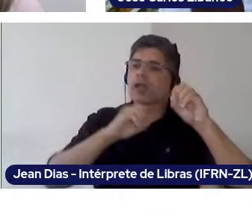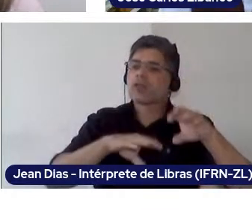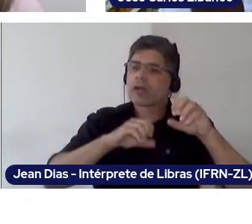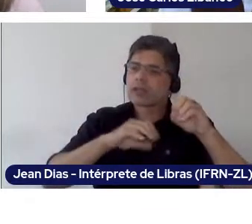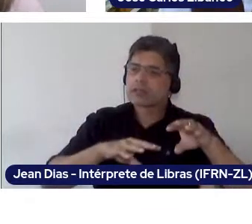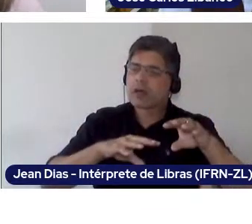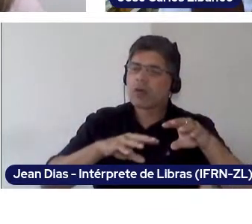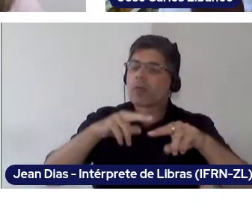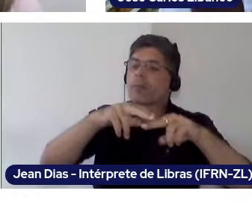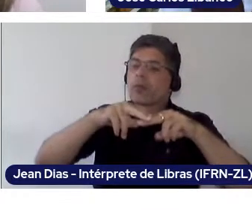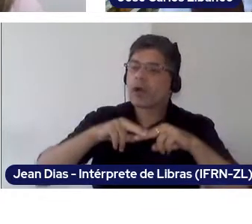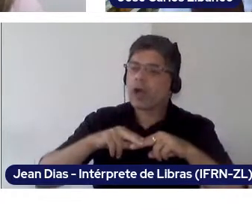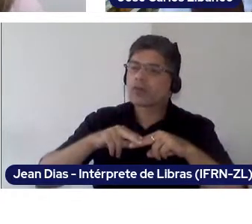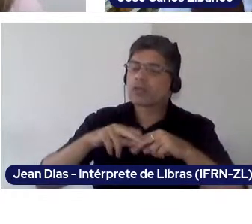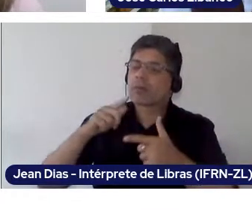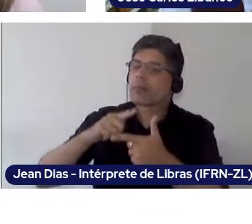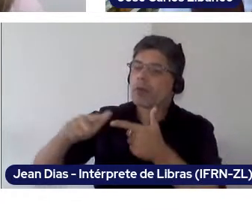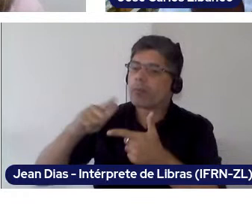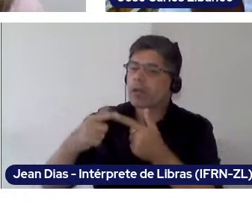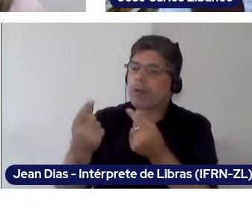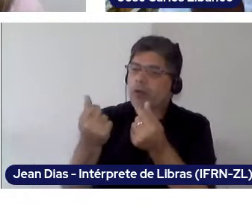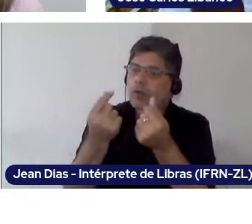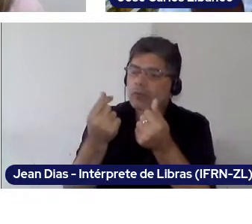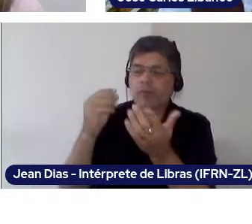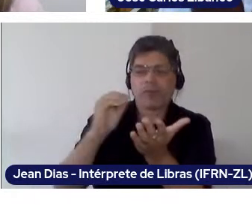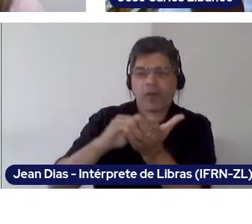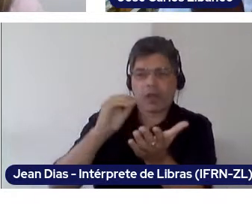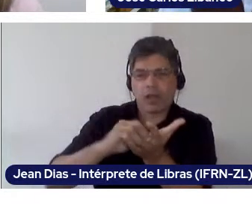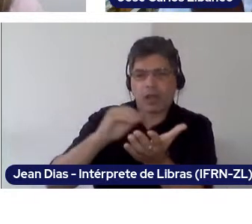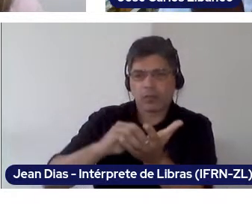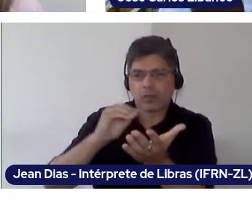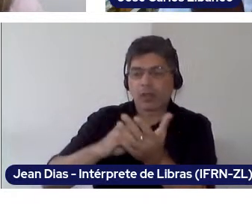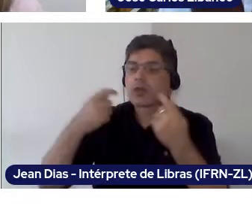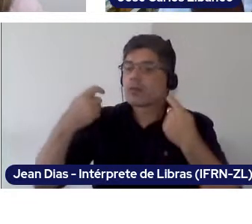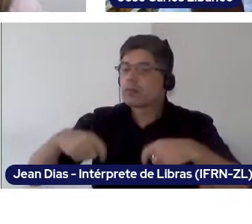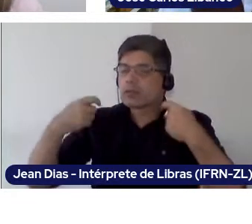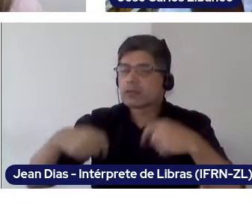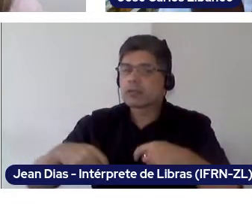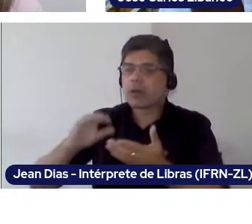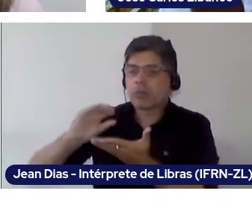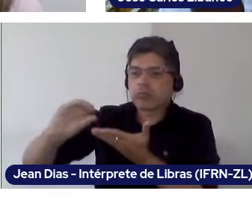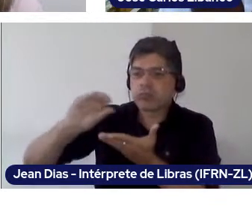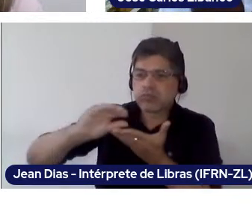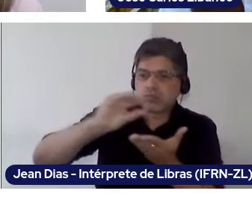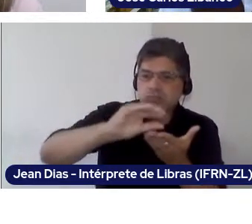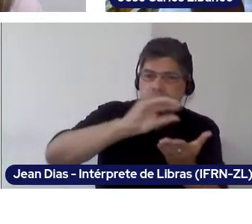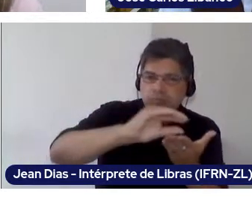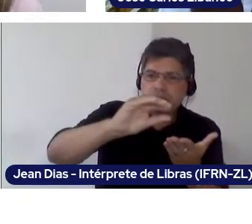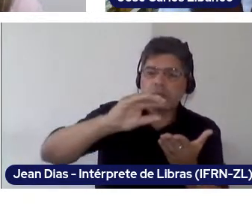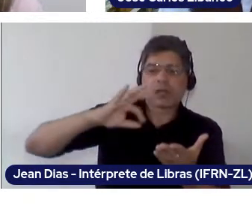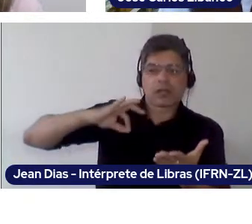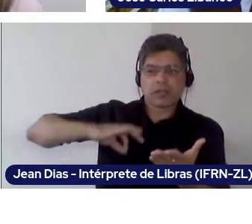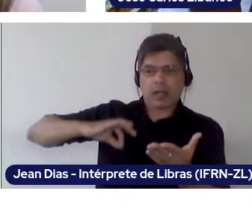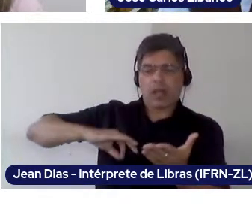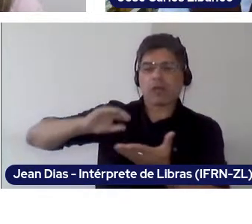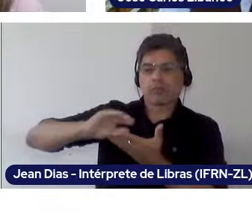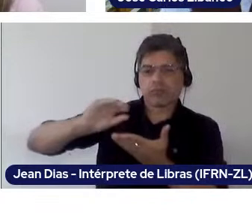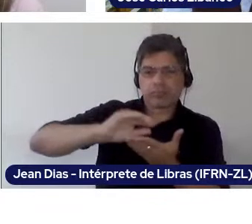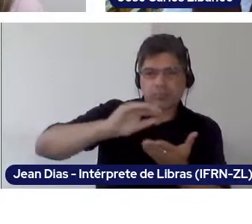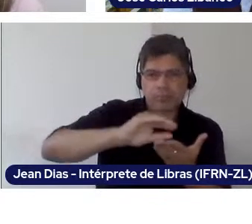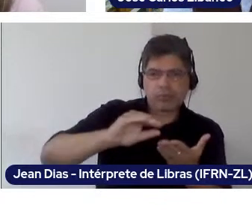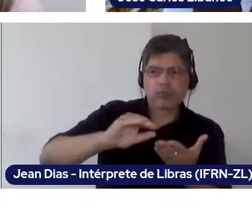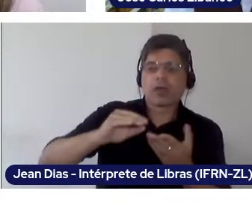So we have to redistribute income to families in need. There are families going through situations in São Paulo, whom I see daily,